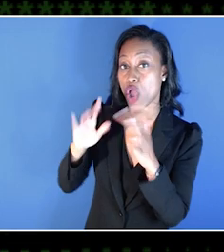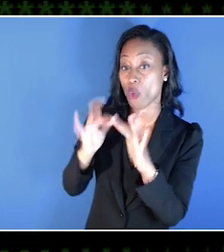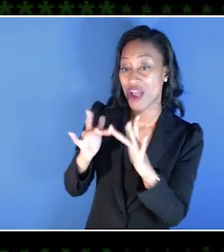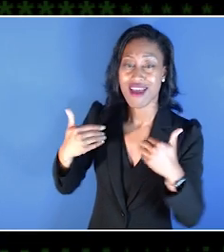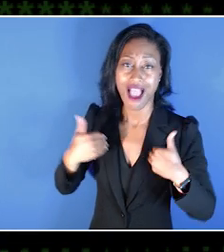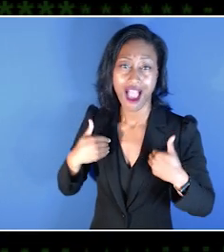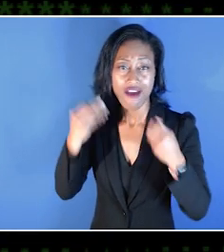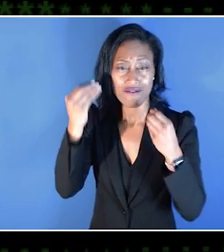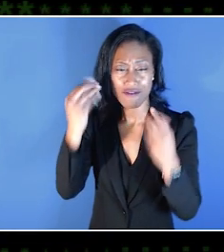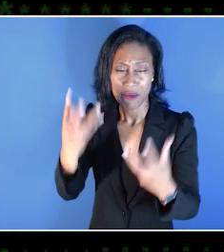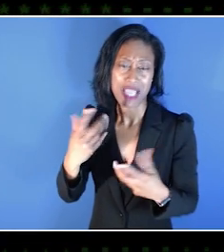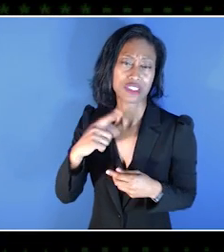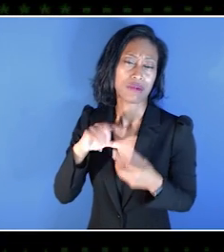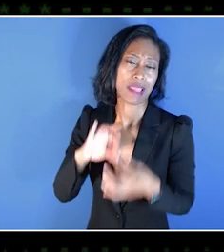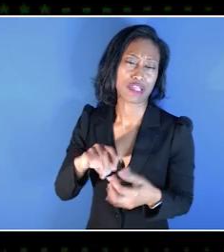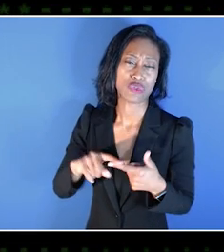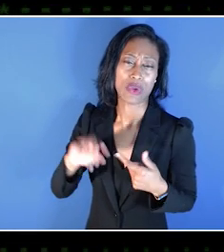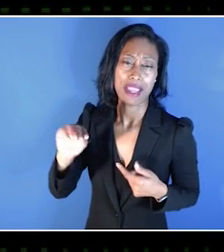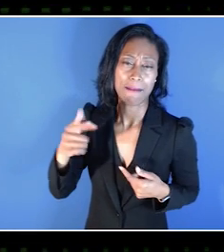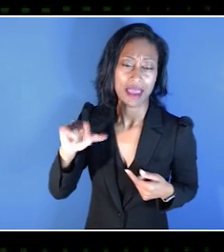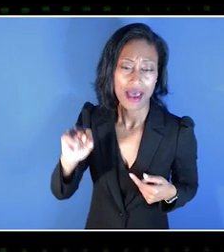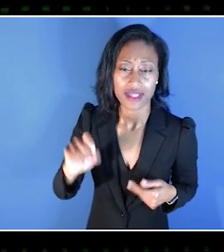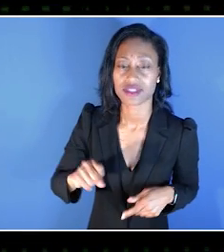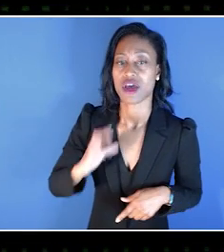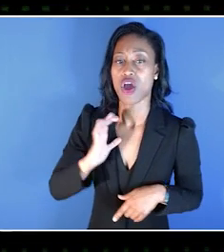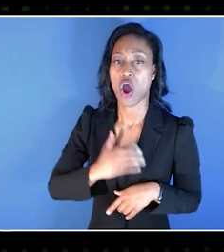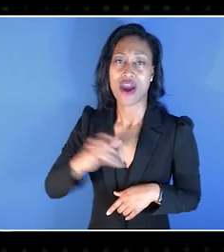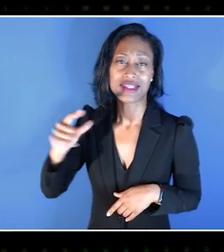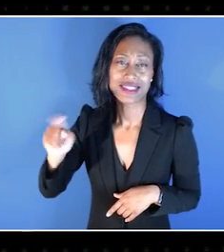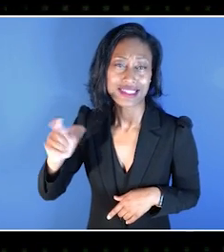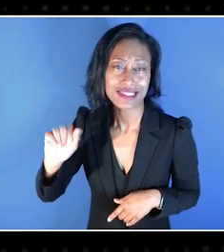It has information on the MGATS, the awesome Xbox Accessibility Guidelines,